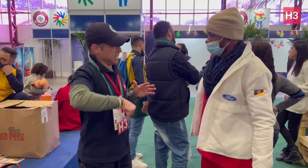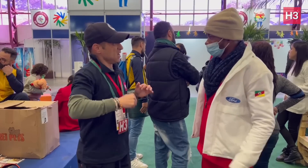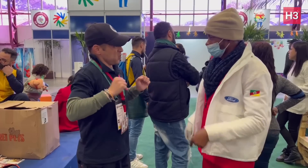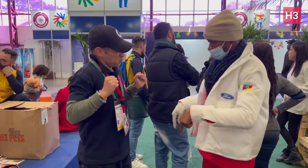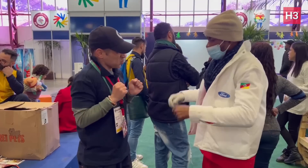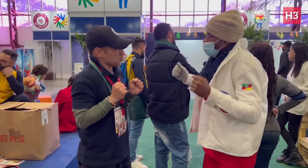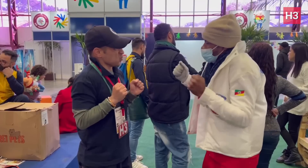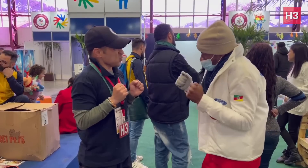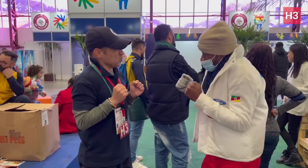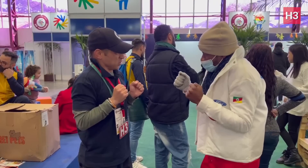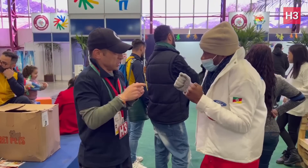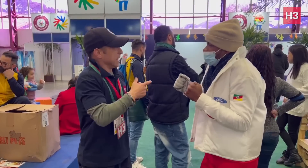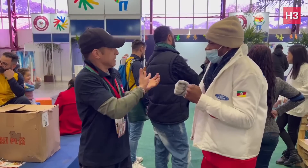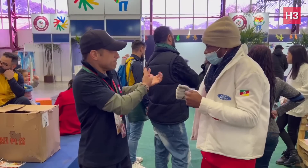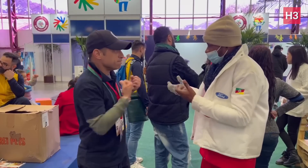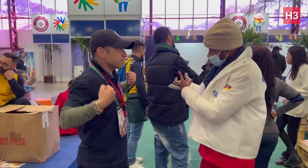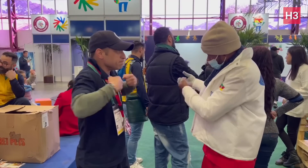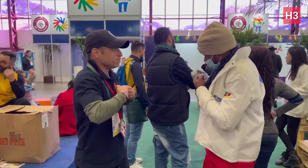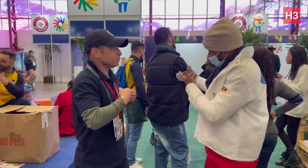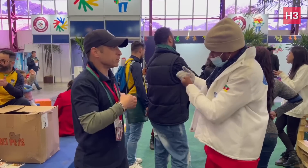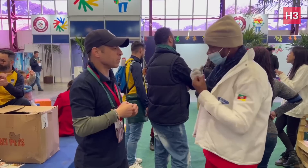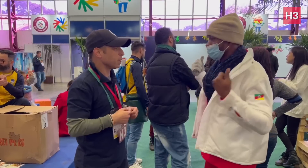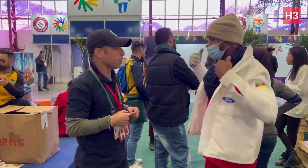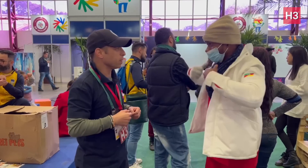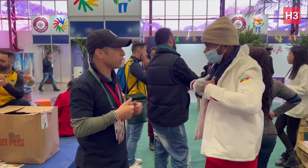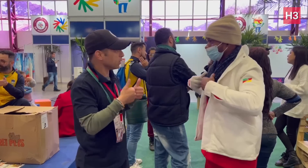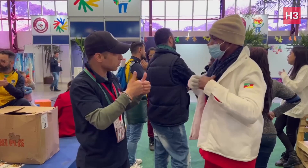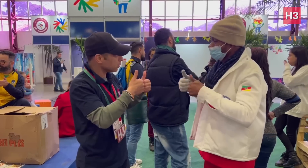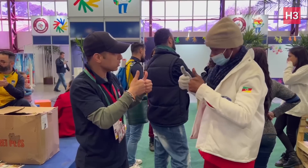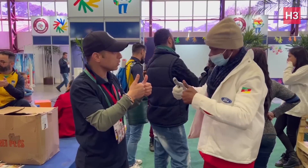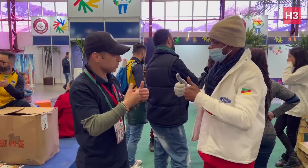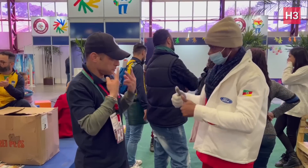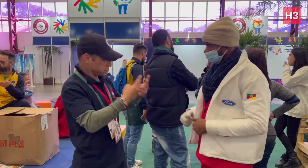You find it cold here? Yes, cold! Get warm clothes? Yes, coat.